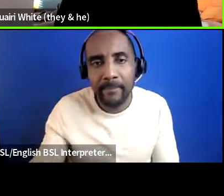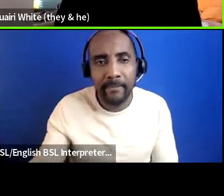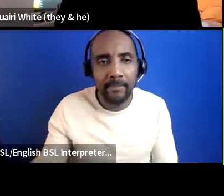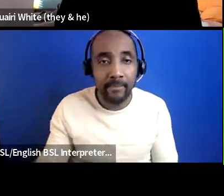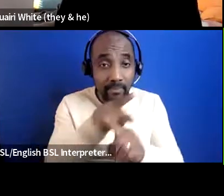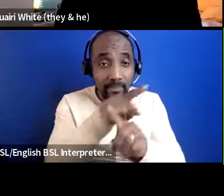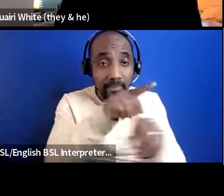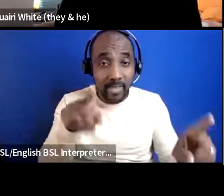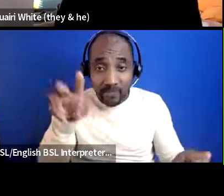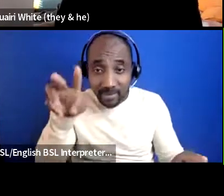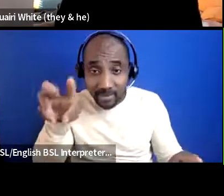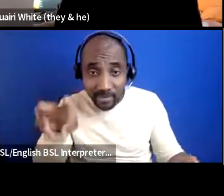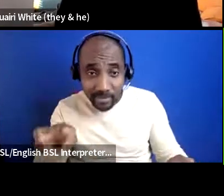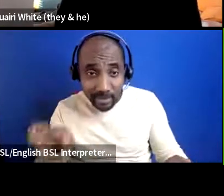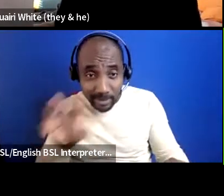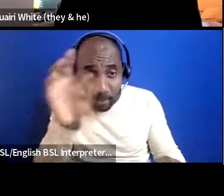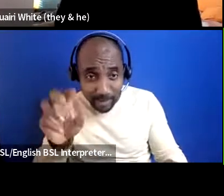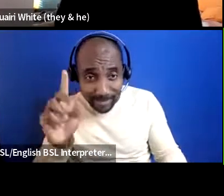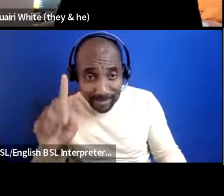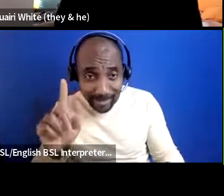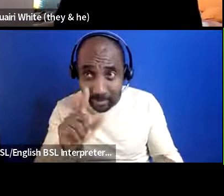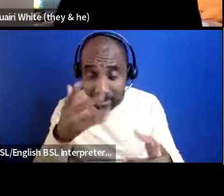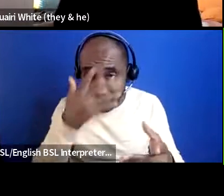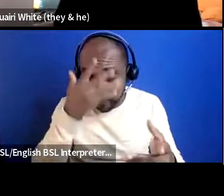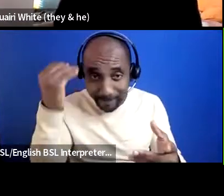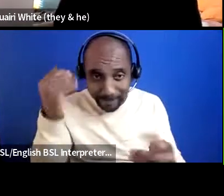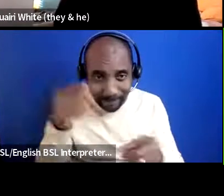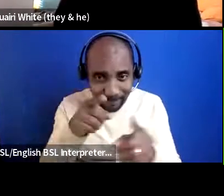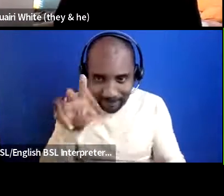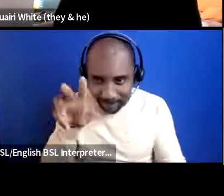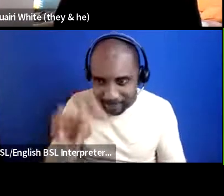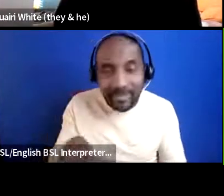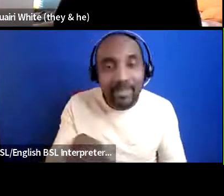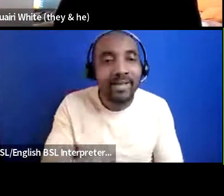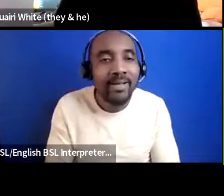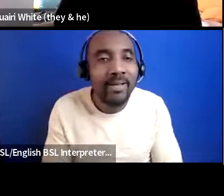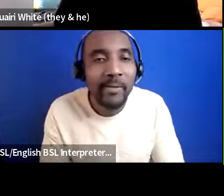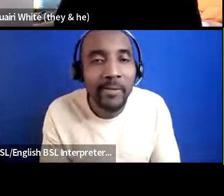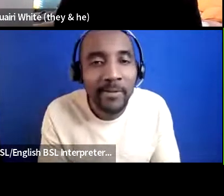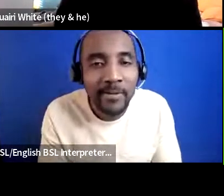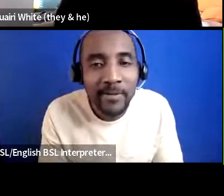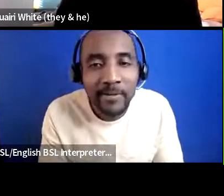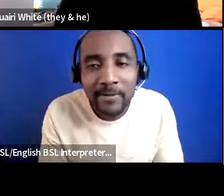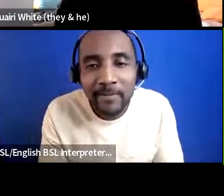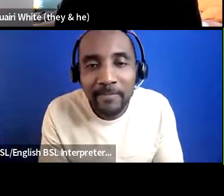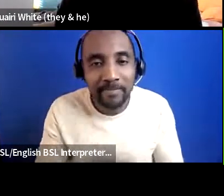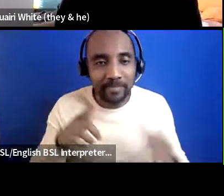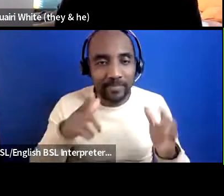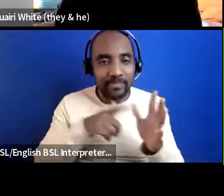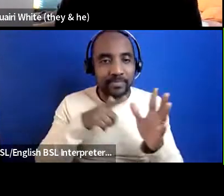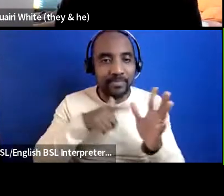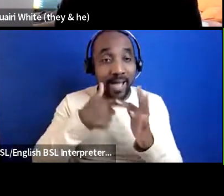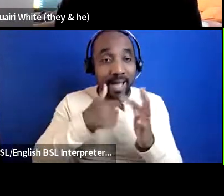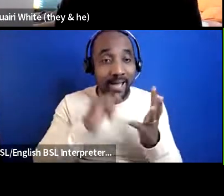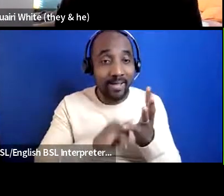it's such a big question um i guess like the the dream solution is change who's at the top you said